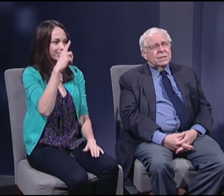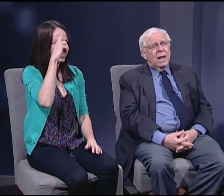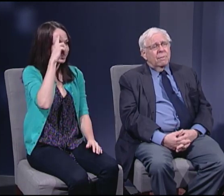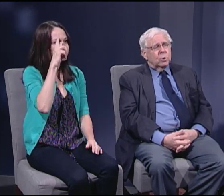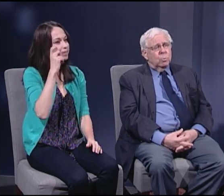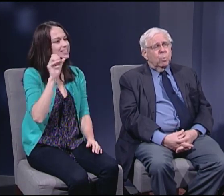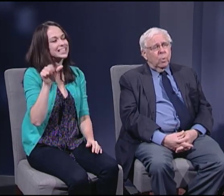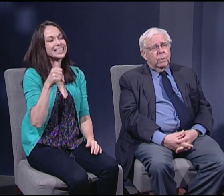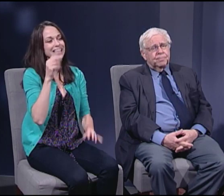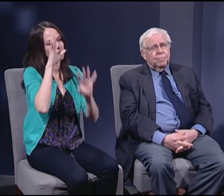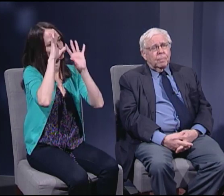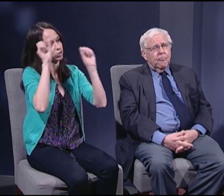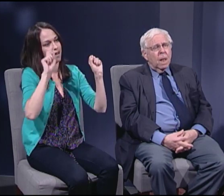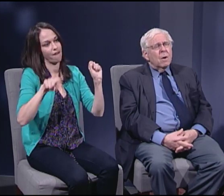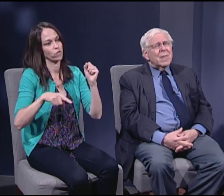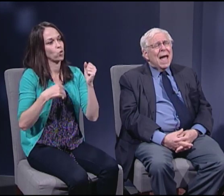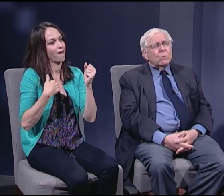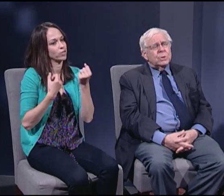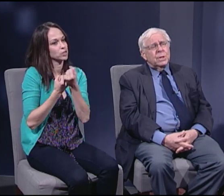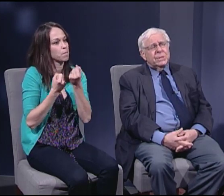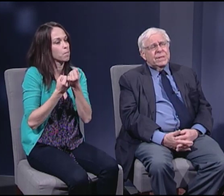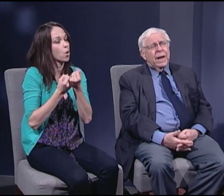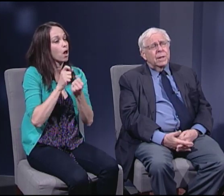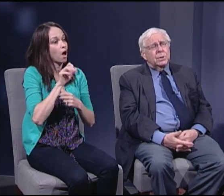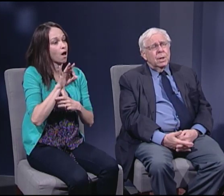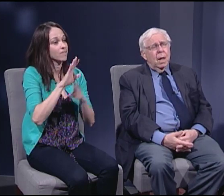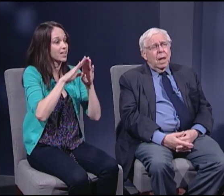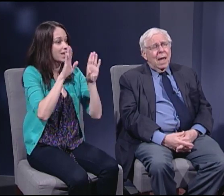to have the support of the House and the Senate.